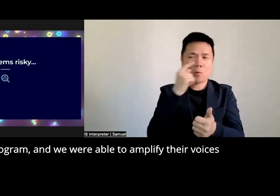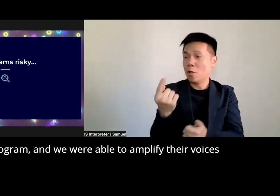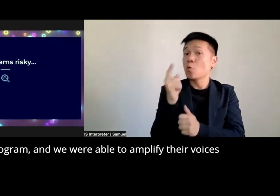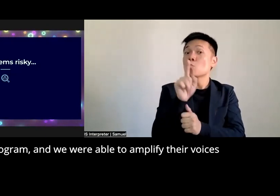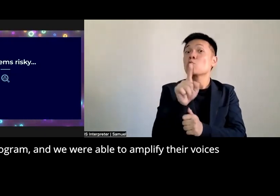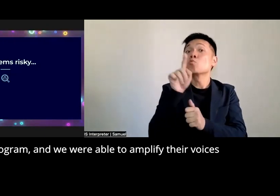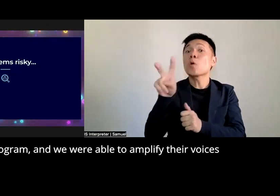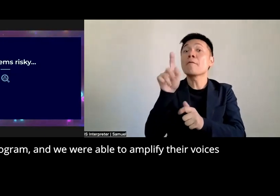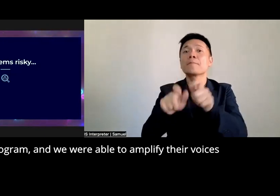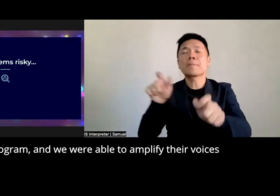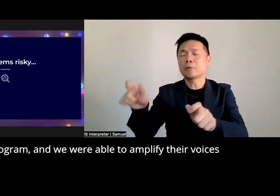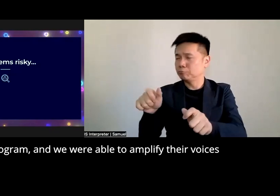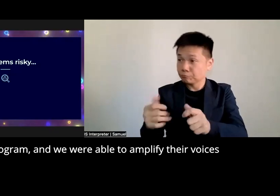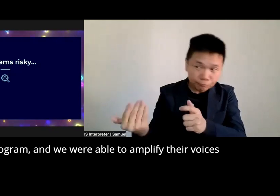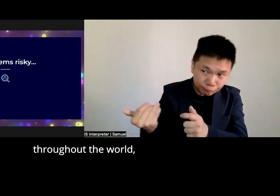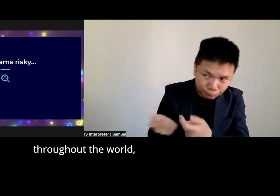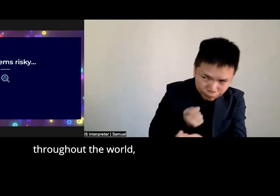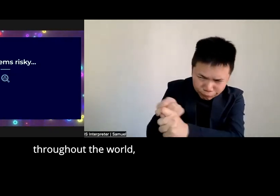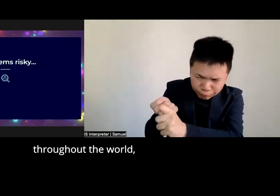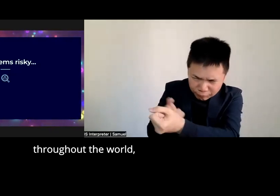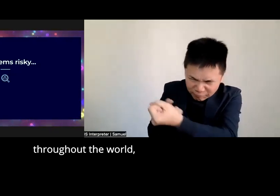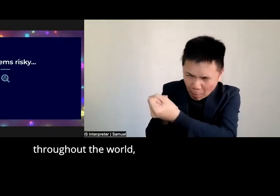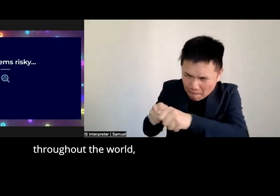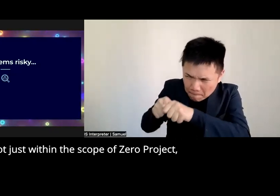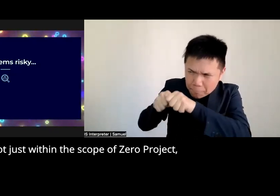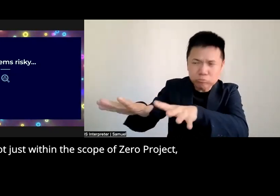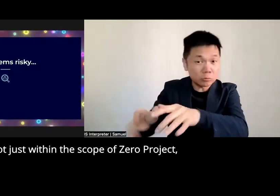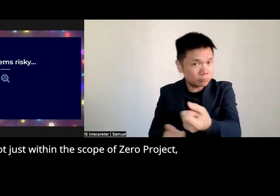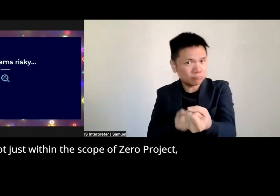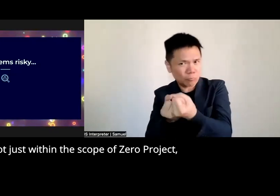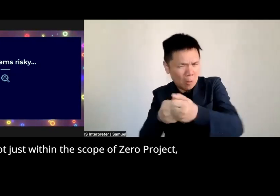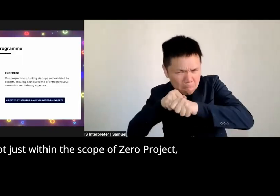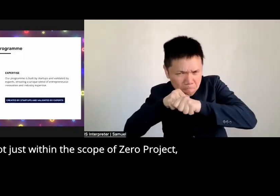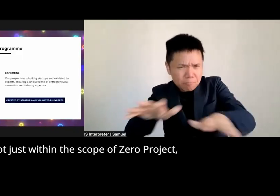were able to amplify their voices throughout the world not just within the scope of zero